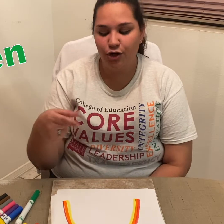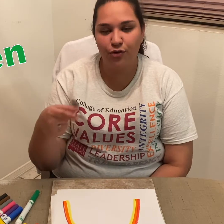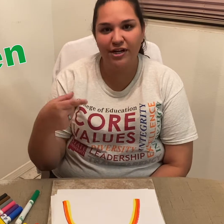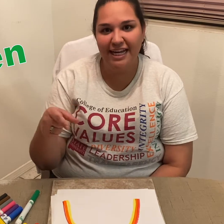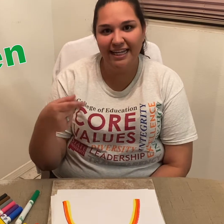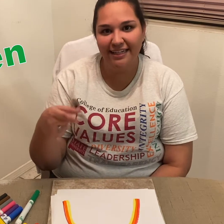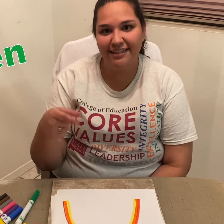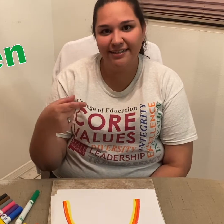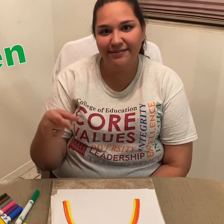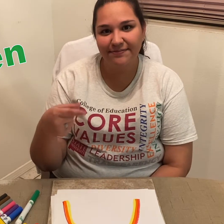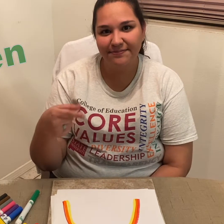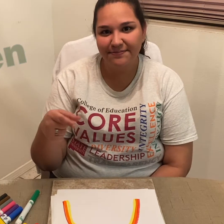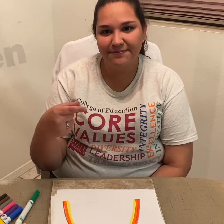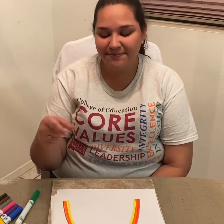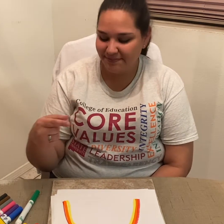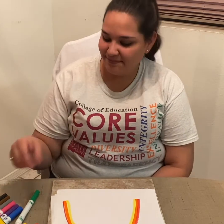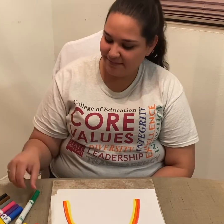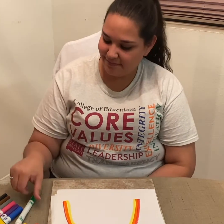*Signs 'green'*